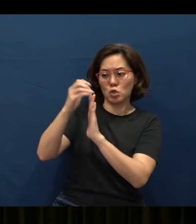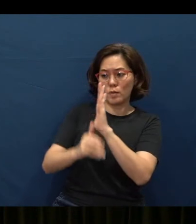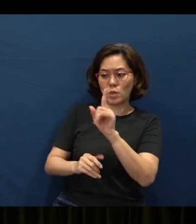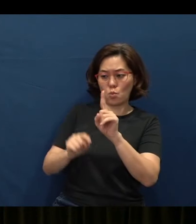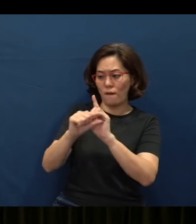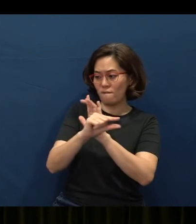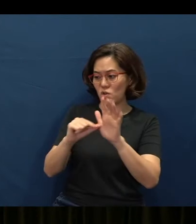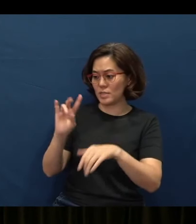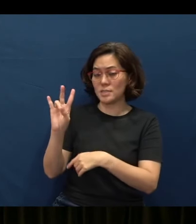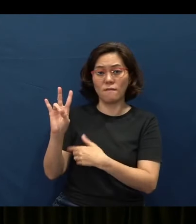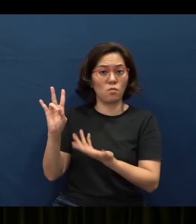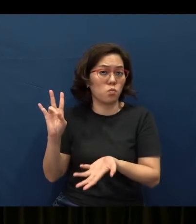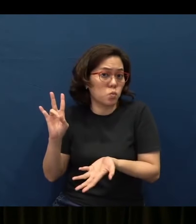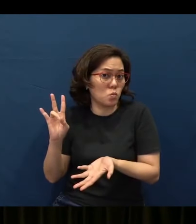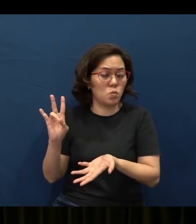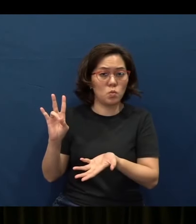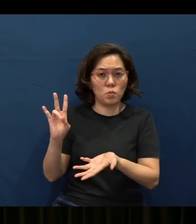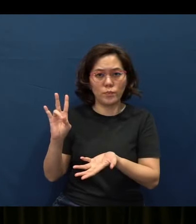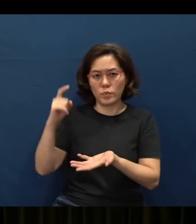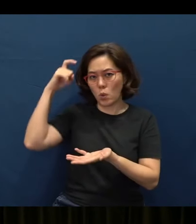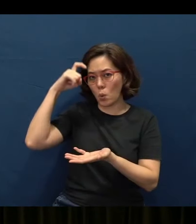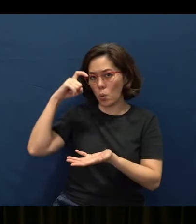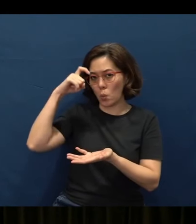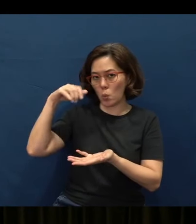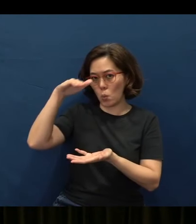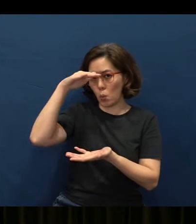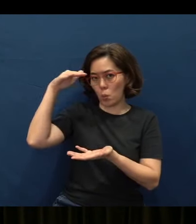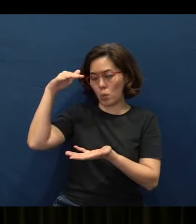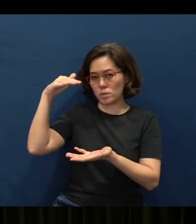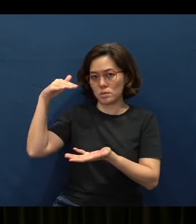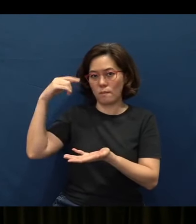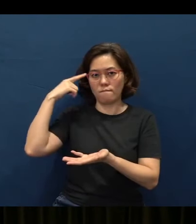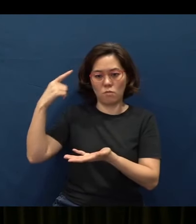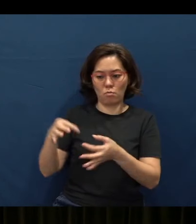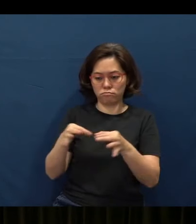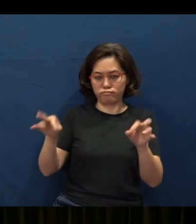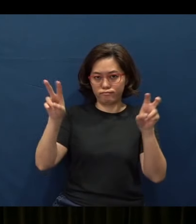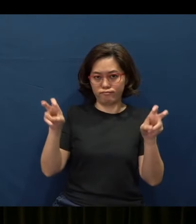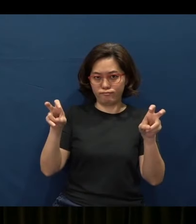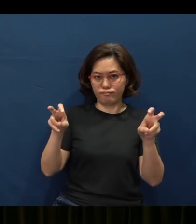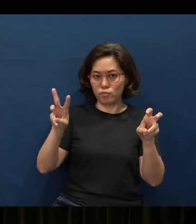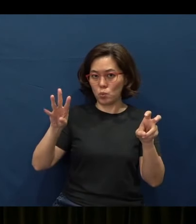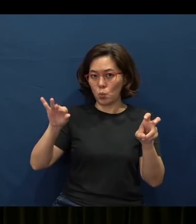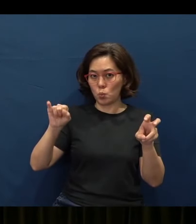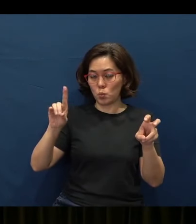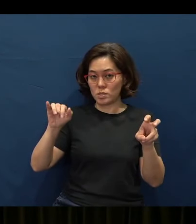talks about the wisdom of the Proverbs. And so this is the outline we're going to follow today.